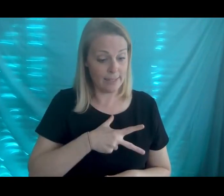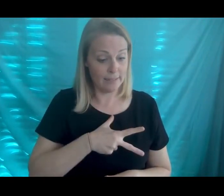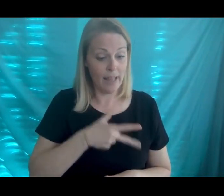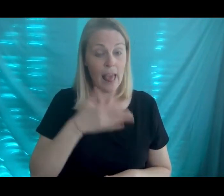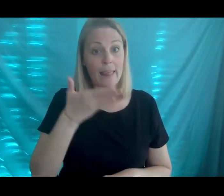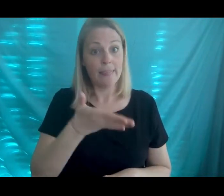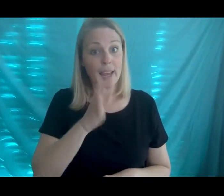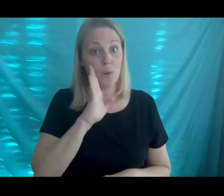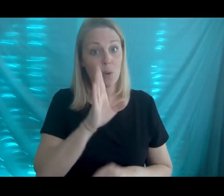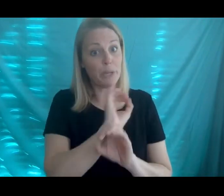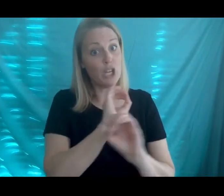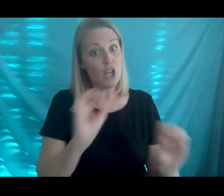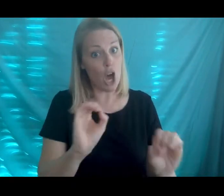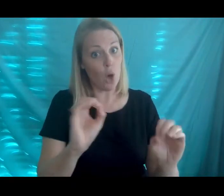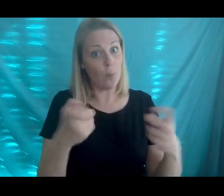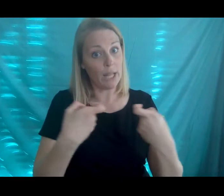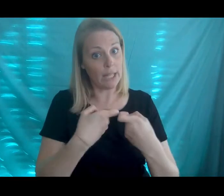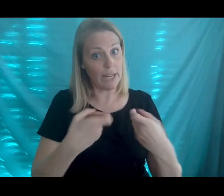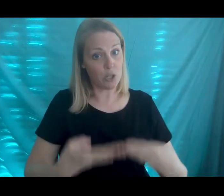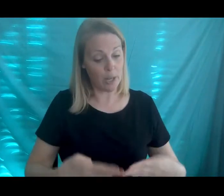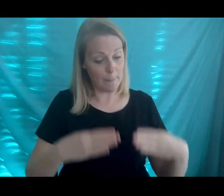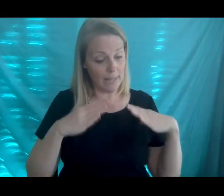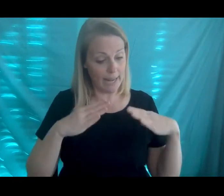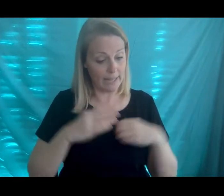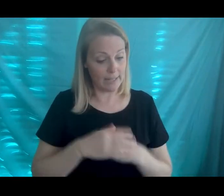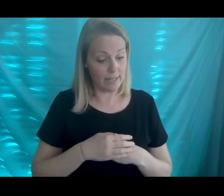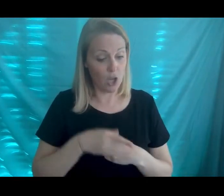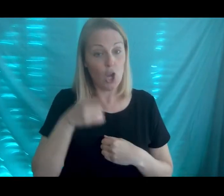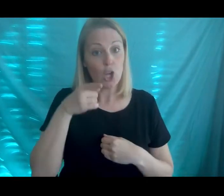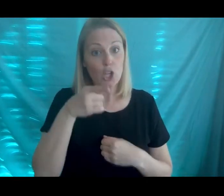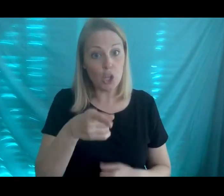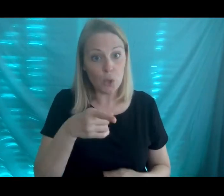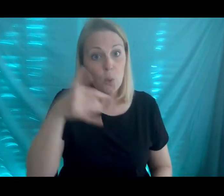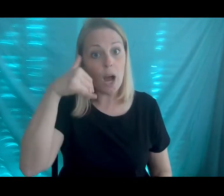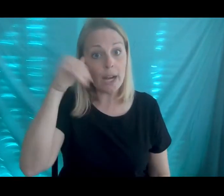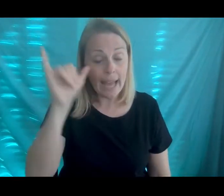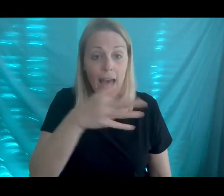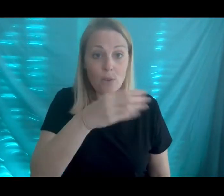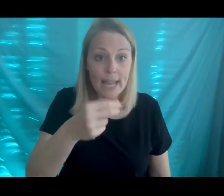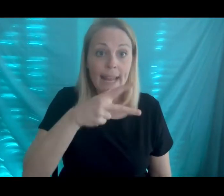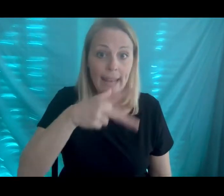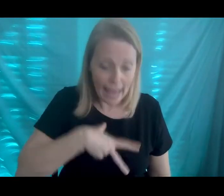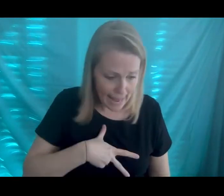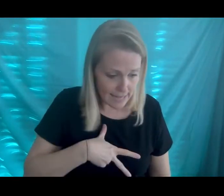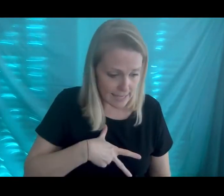there will be no electric blankets you are cows and hens